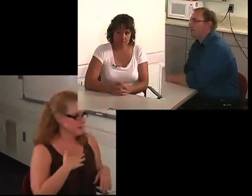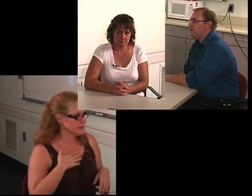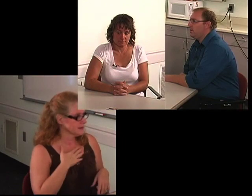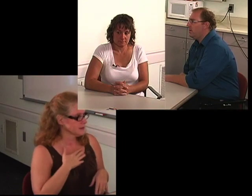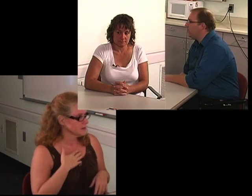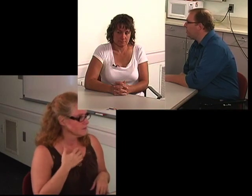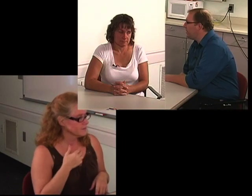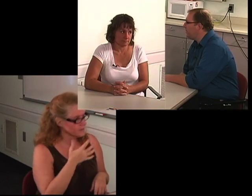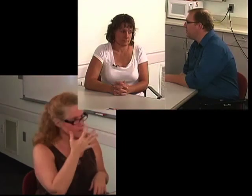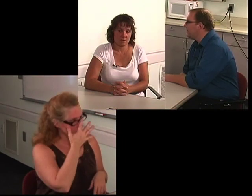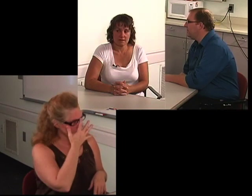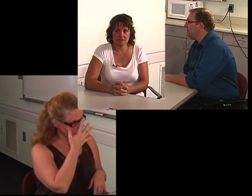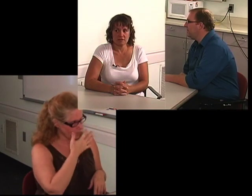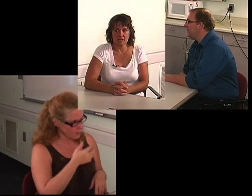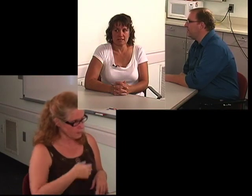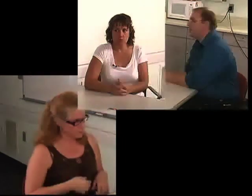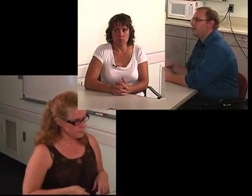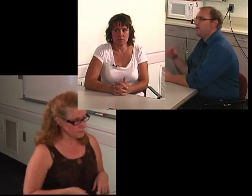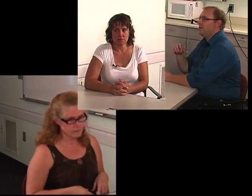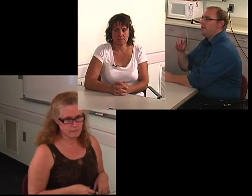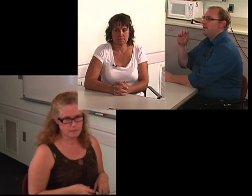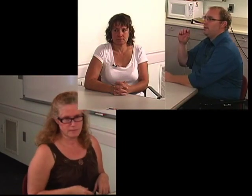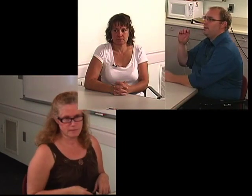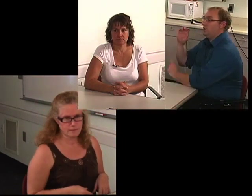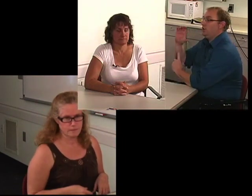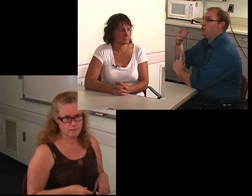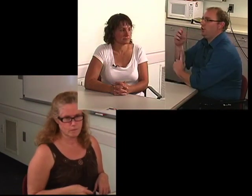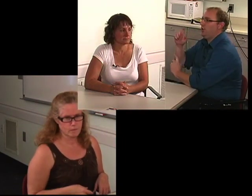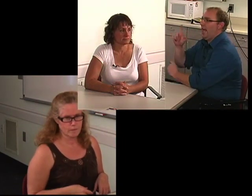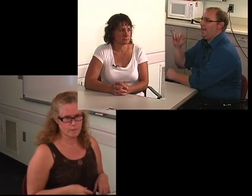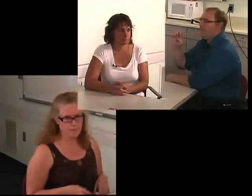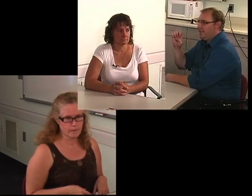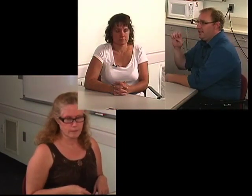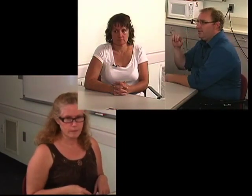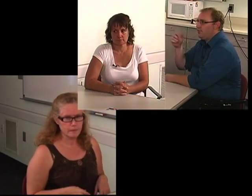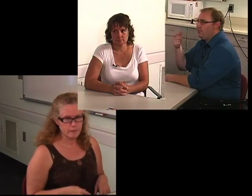And what's your name? Chellee: Chellee George.